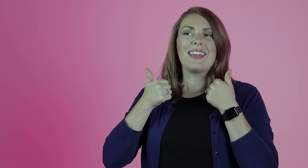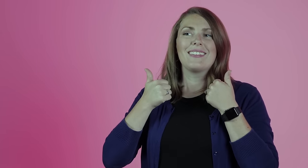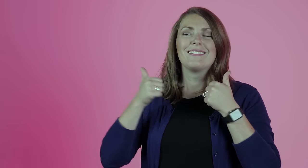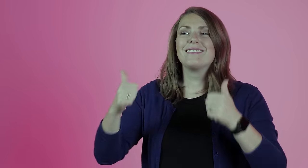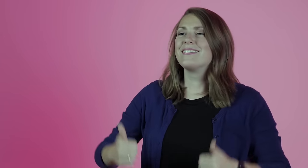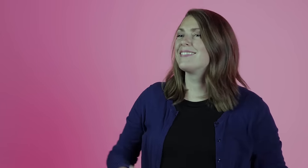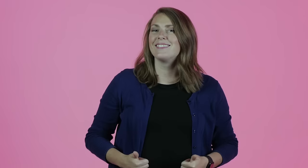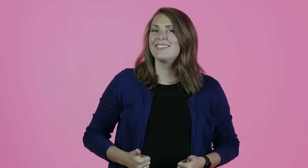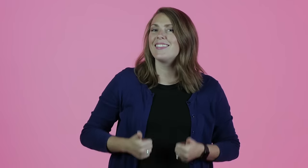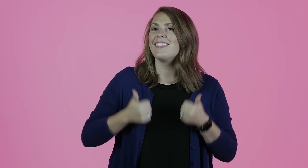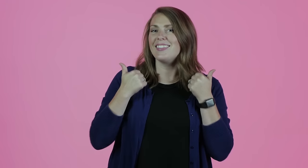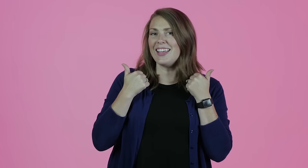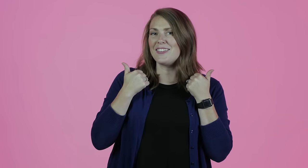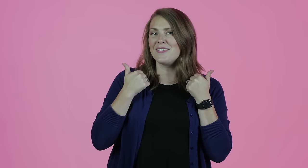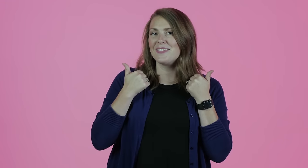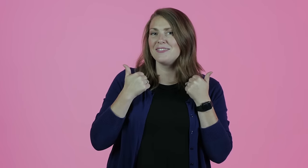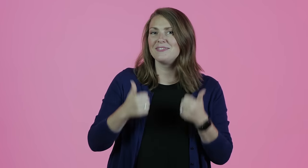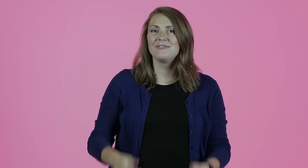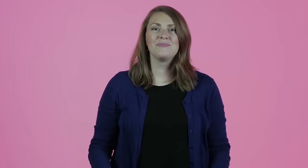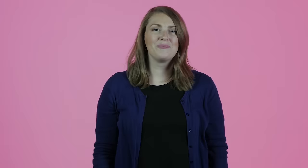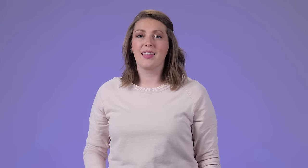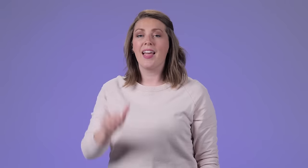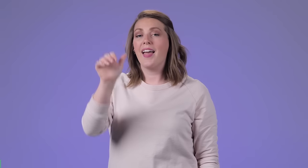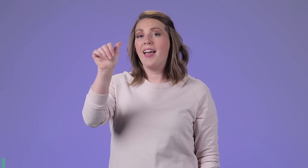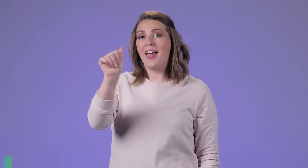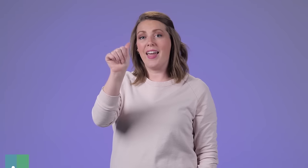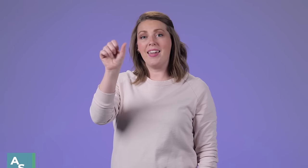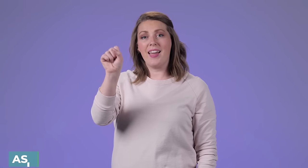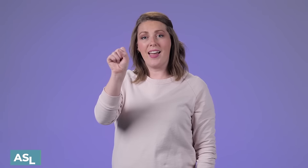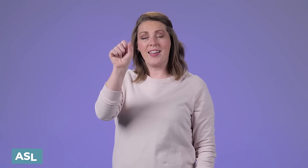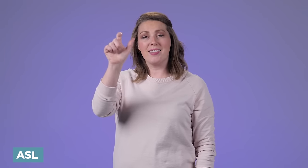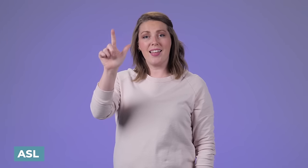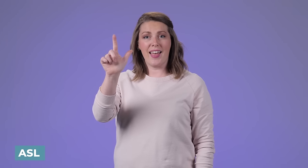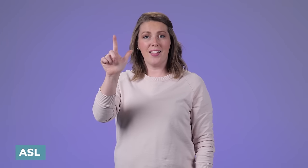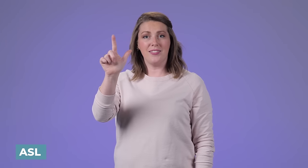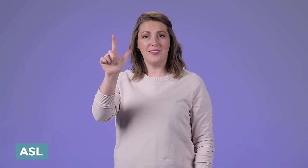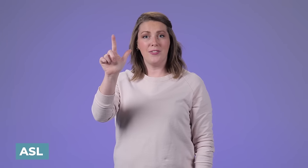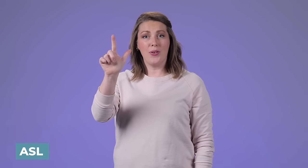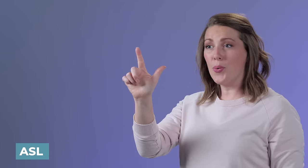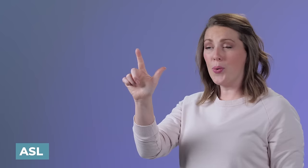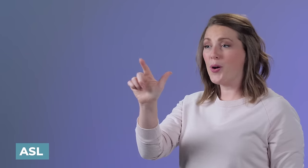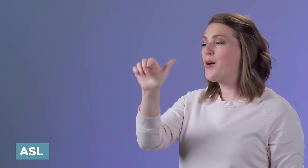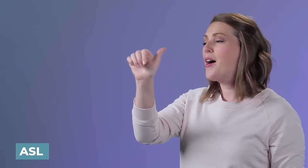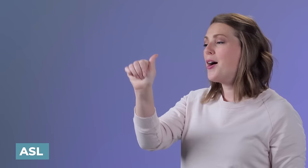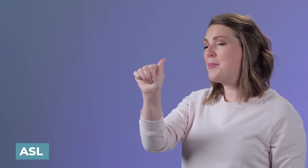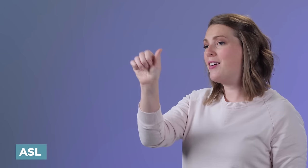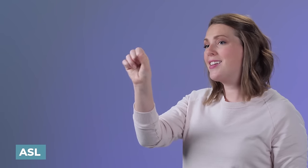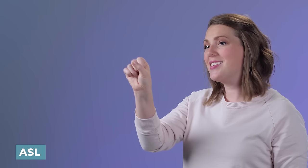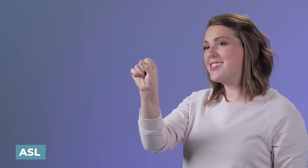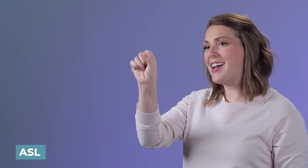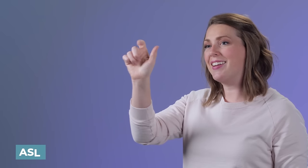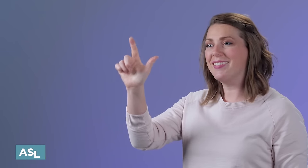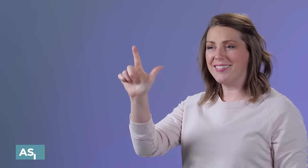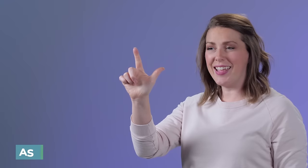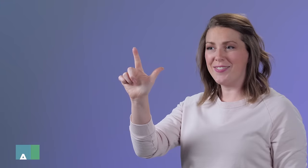hearing', this is referencing that hearing people talk a lot 'hearing.'